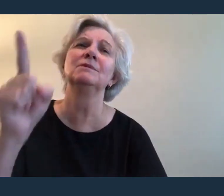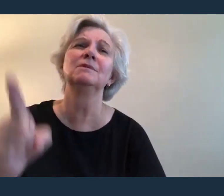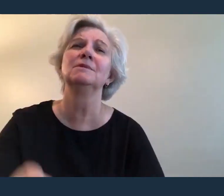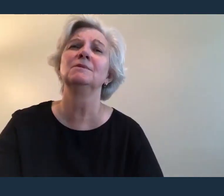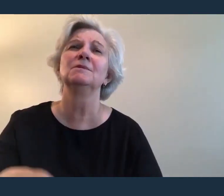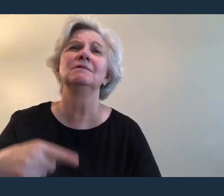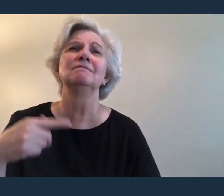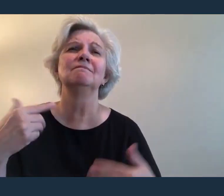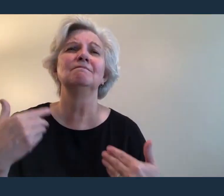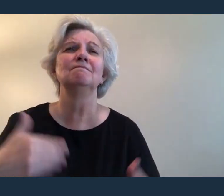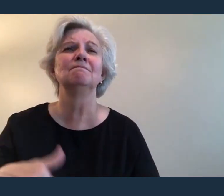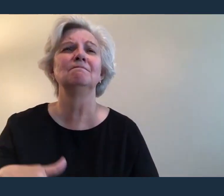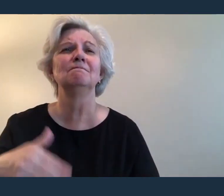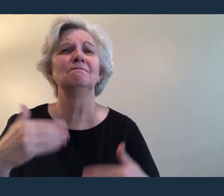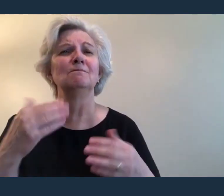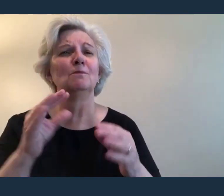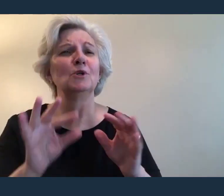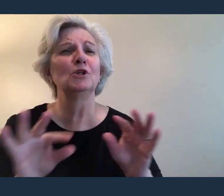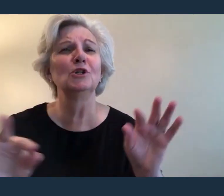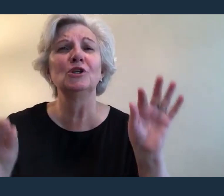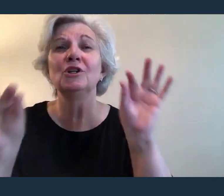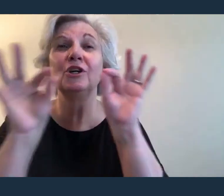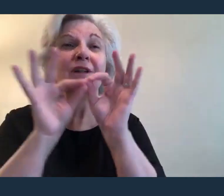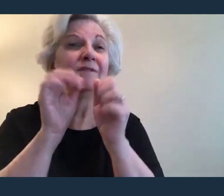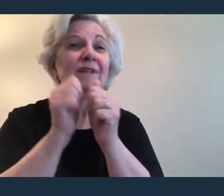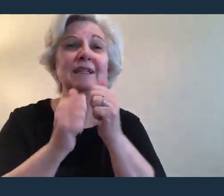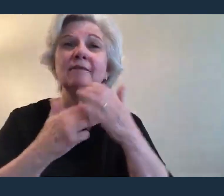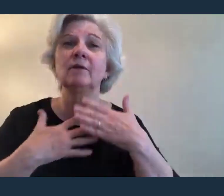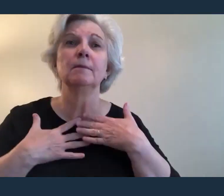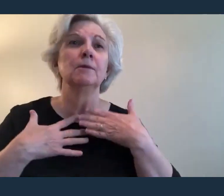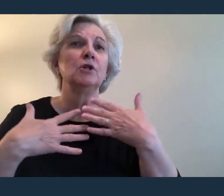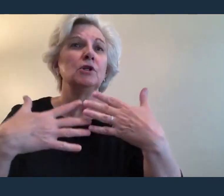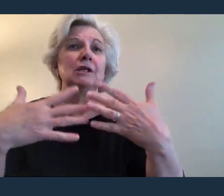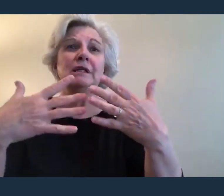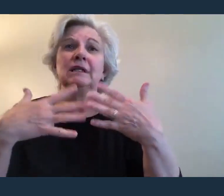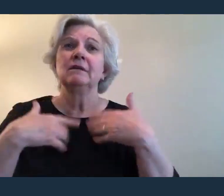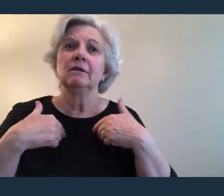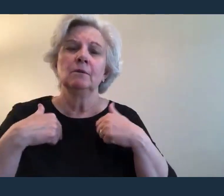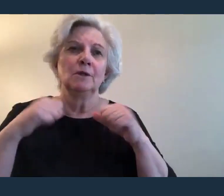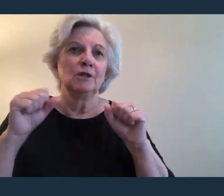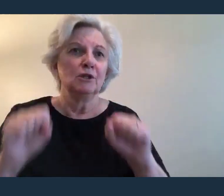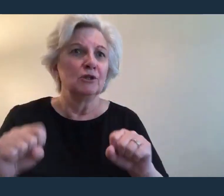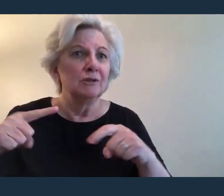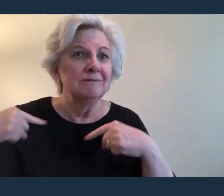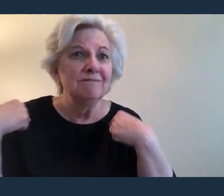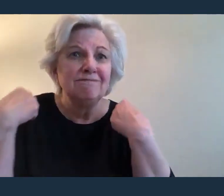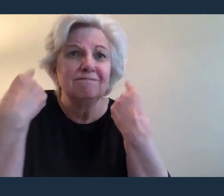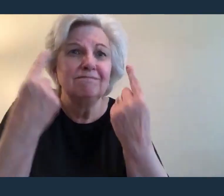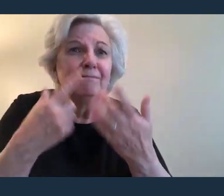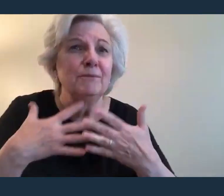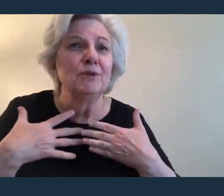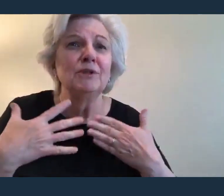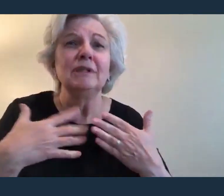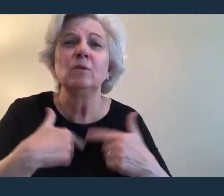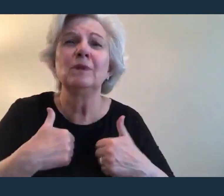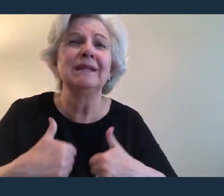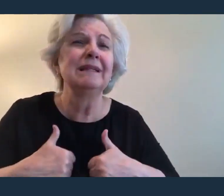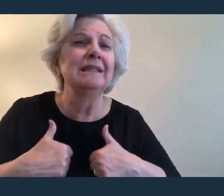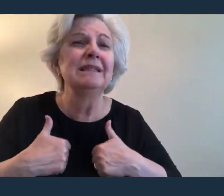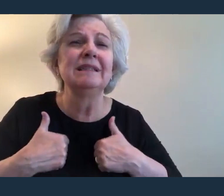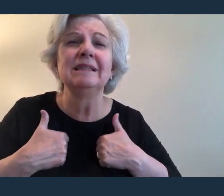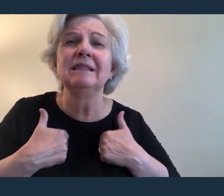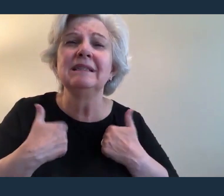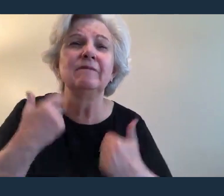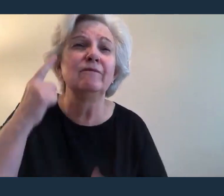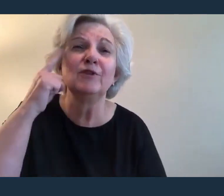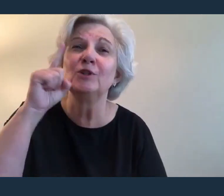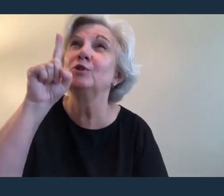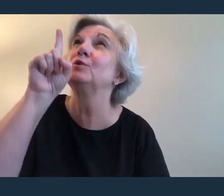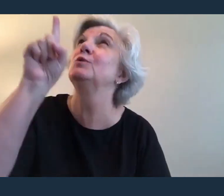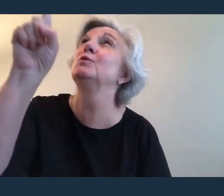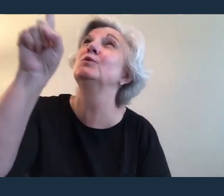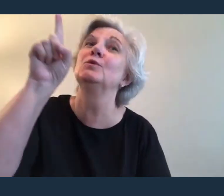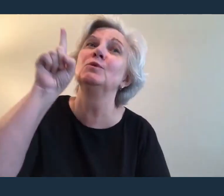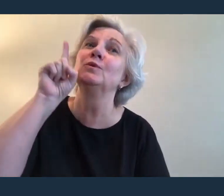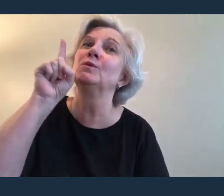Worthy of every breath we could ever breathe We live for You